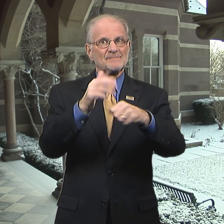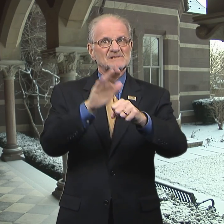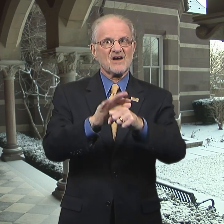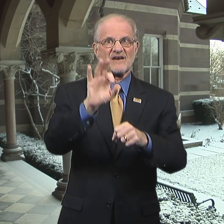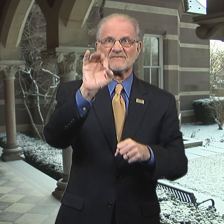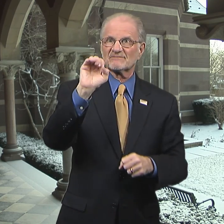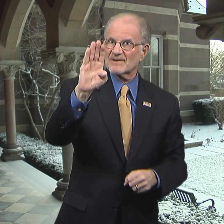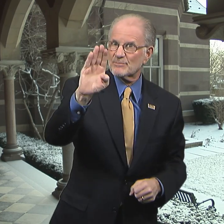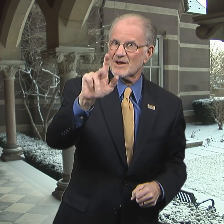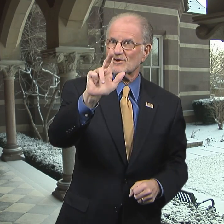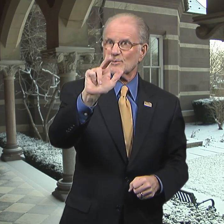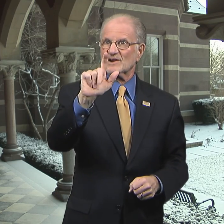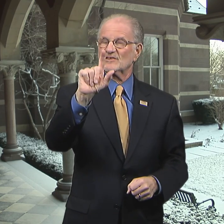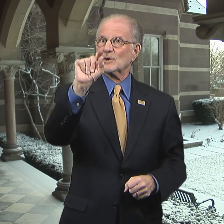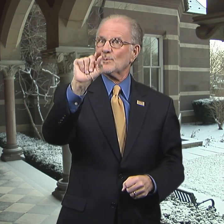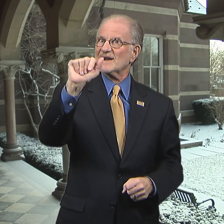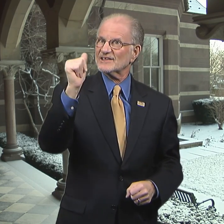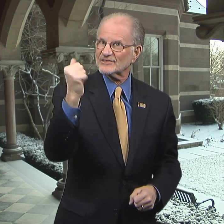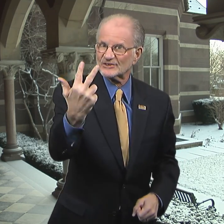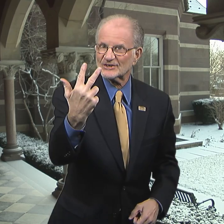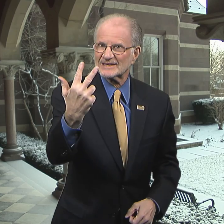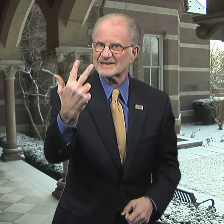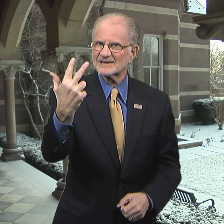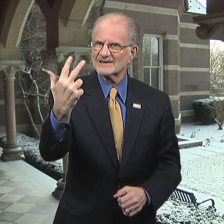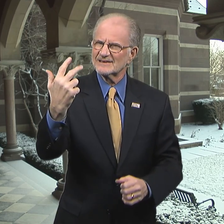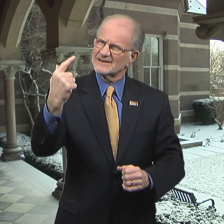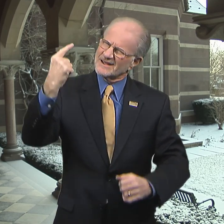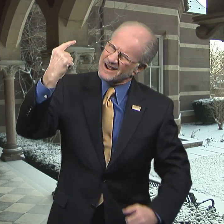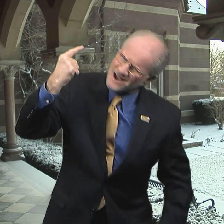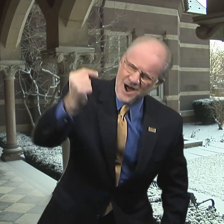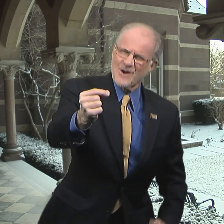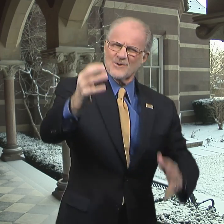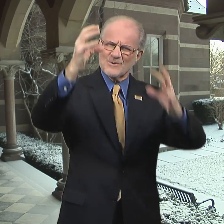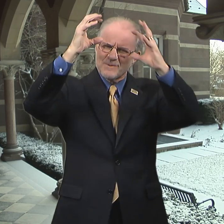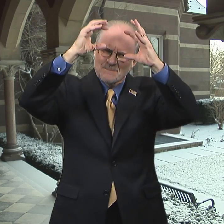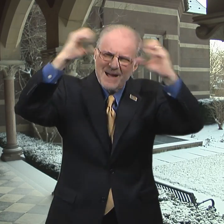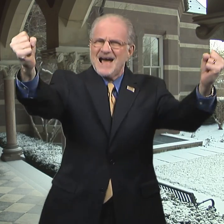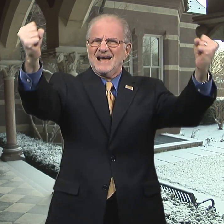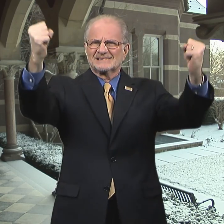The first game is on February 23, 2013. Go Bison!